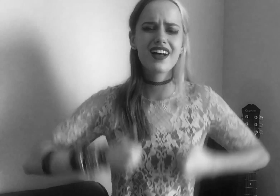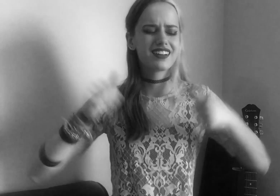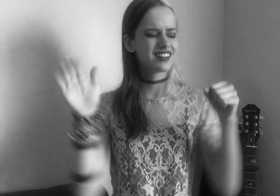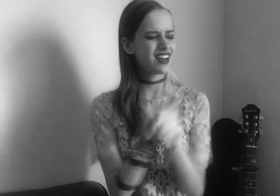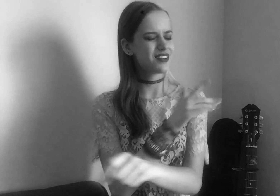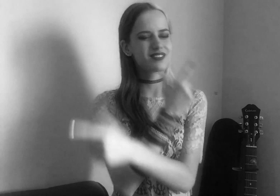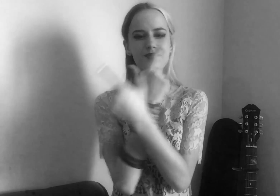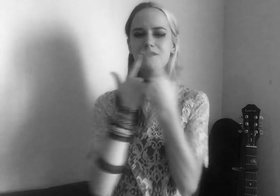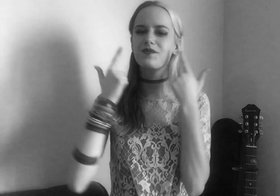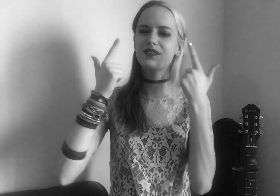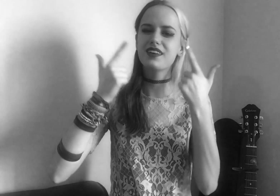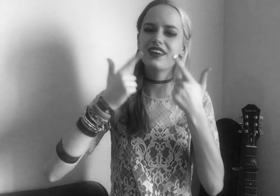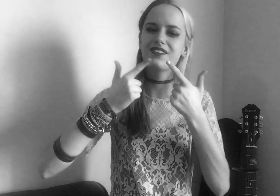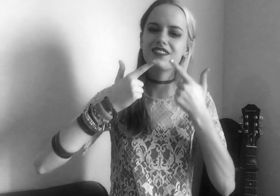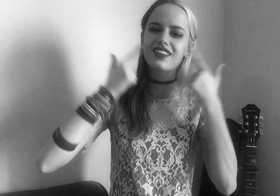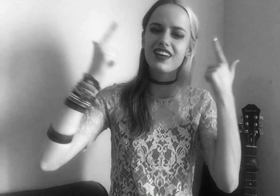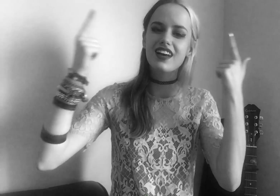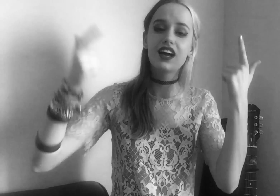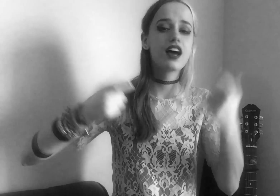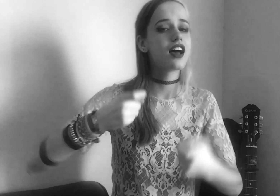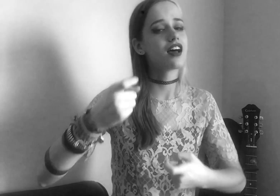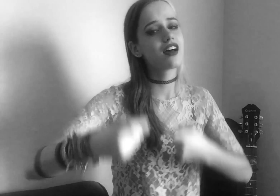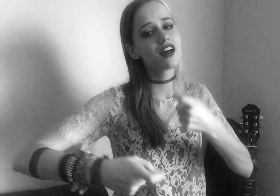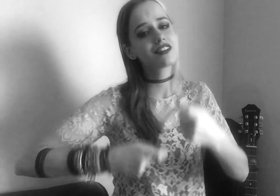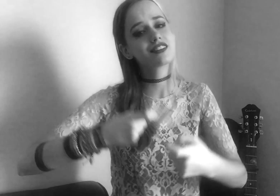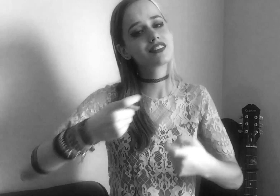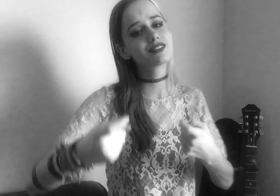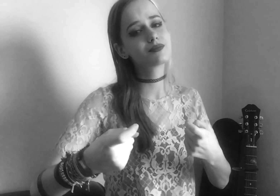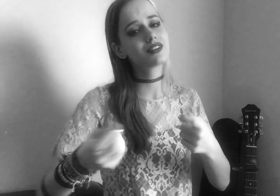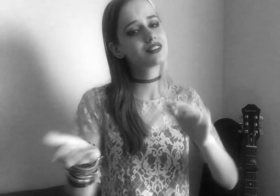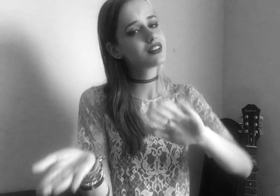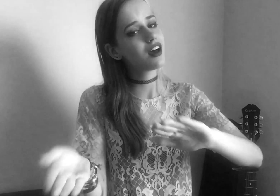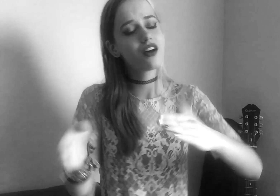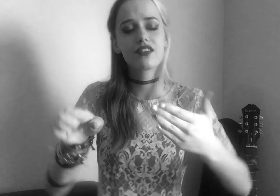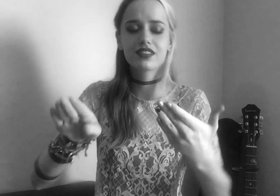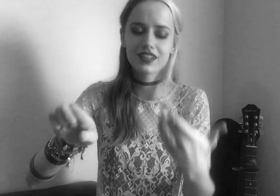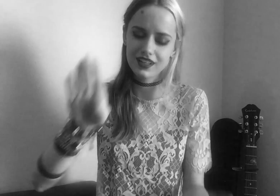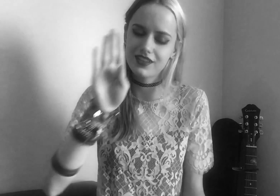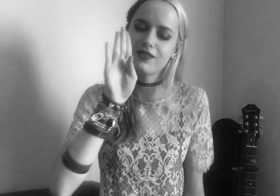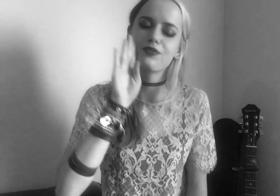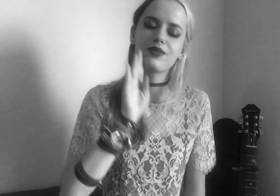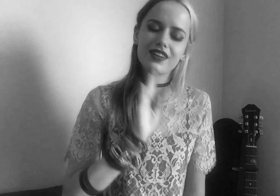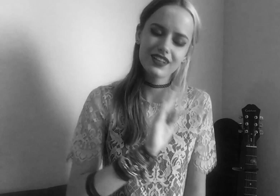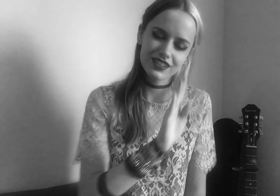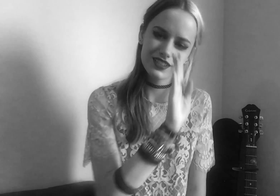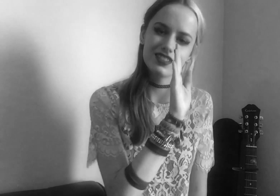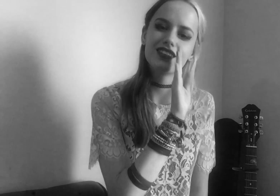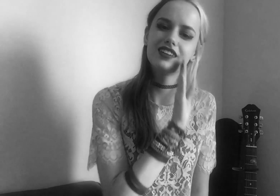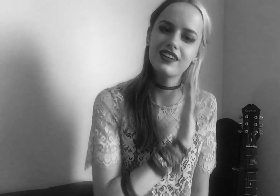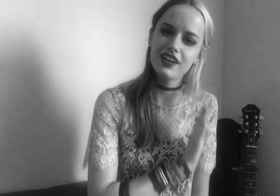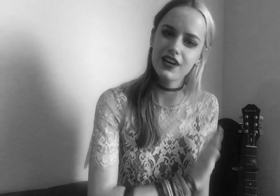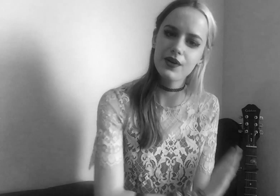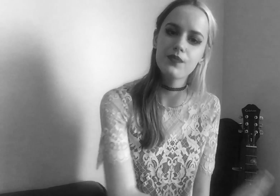A lifetime of laughter - at the expense - of the death of a bachelor.